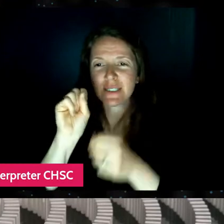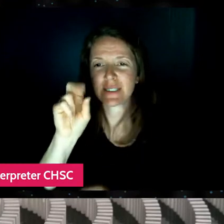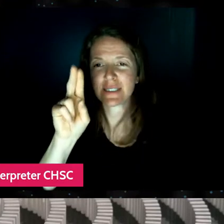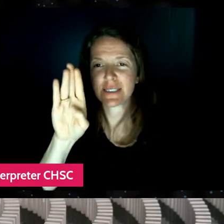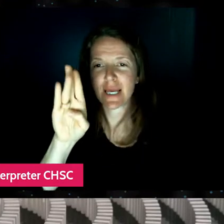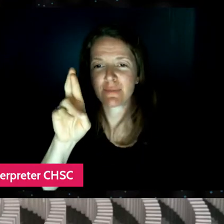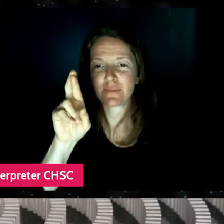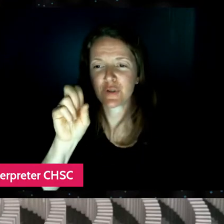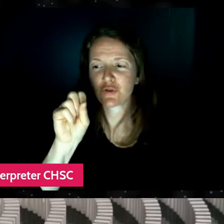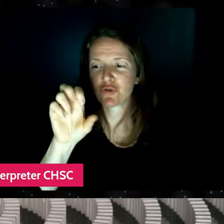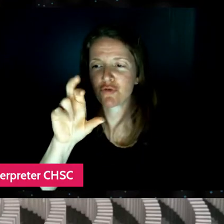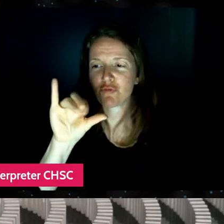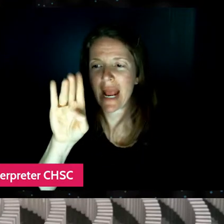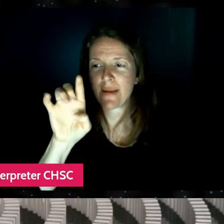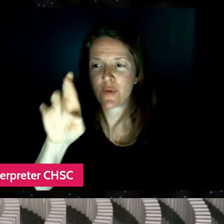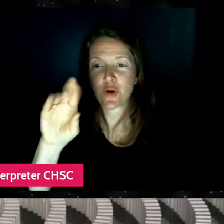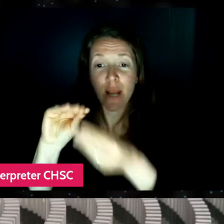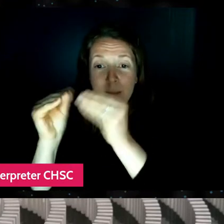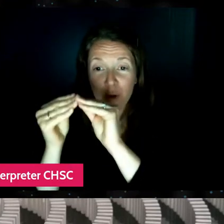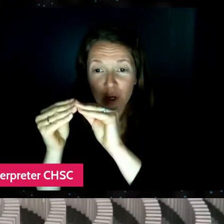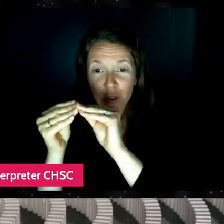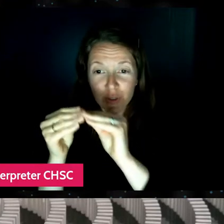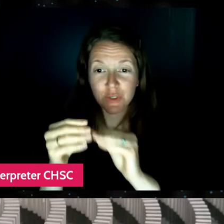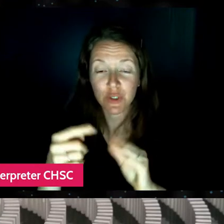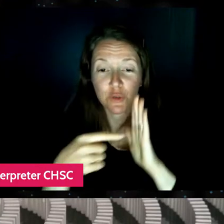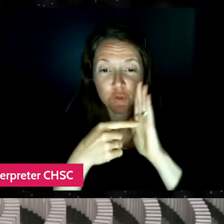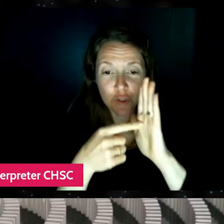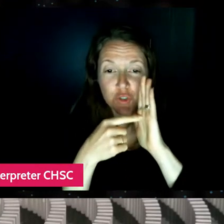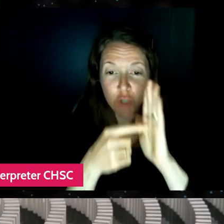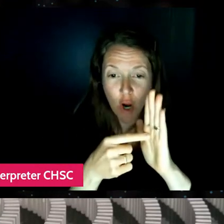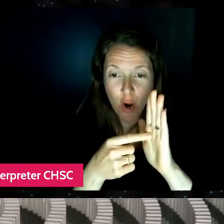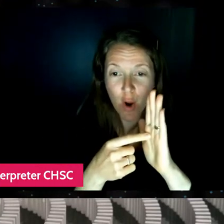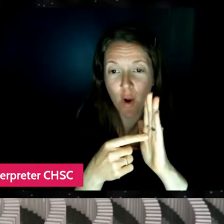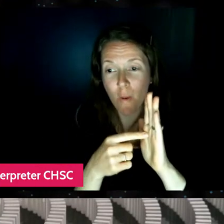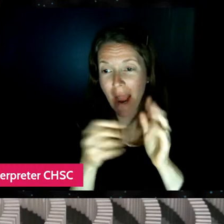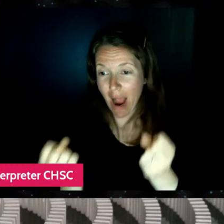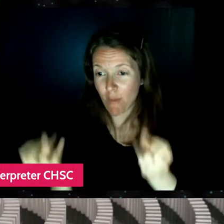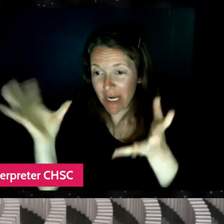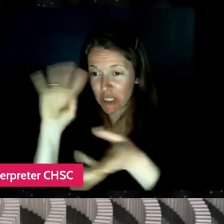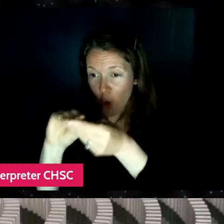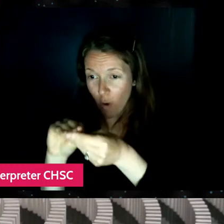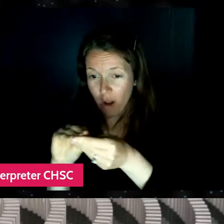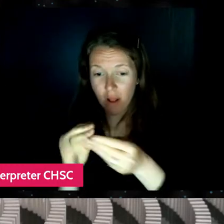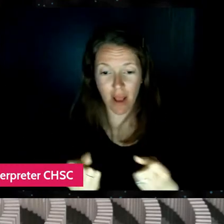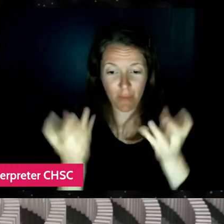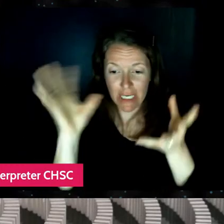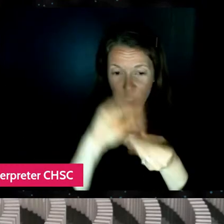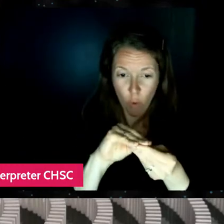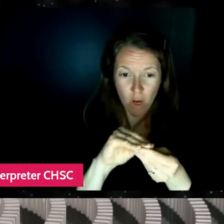for everyone, including like Will Smith. And I just thought that was really a testament